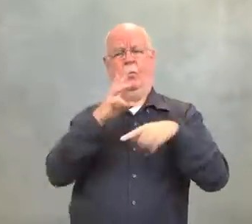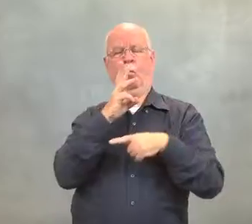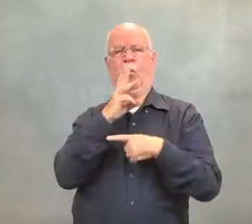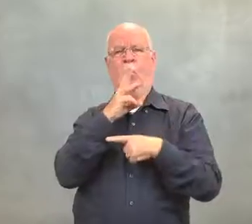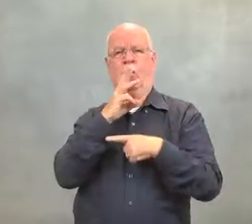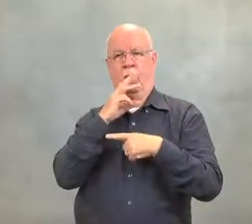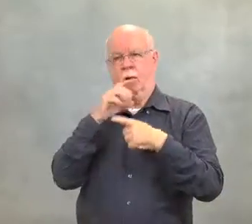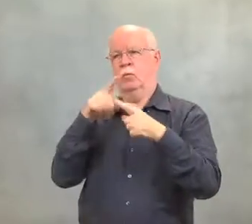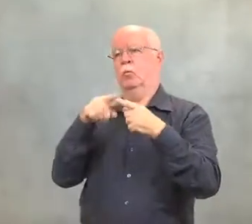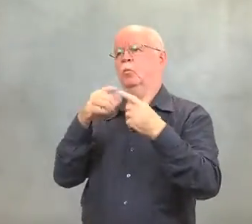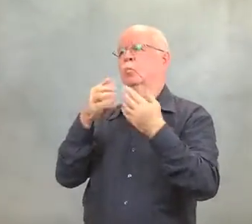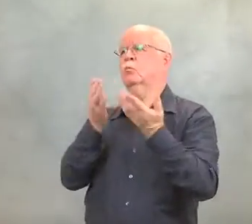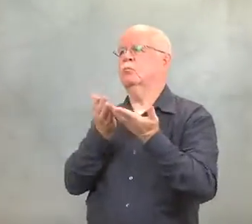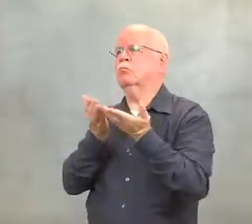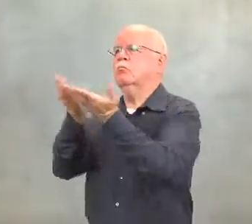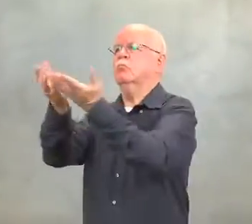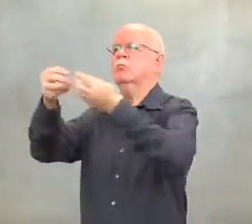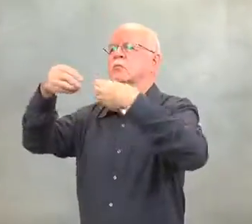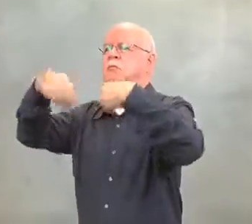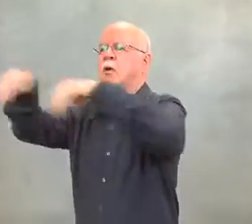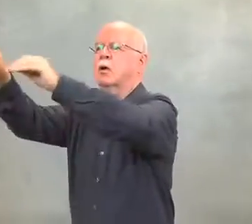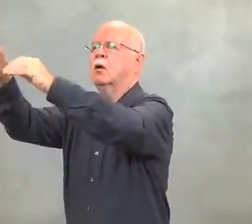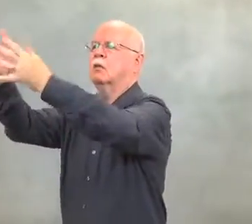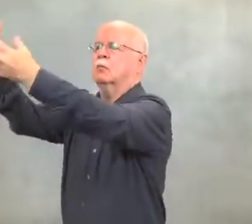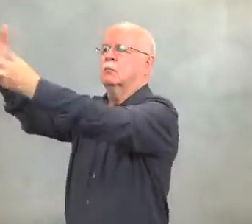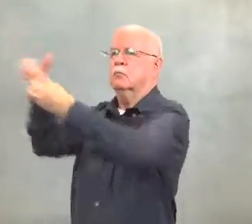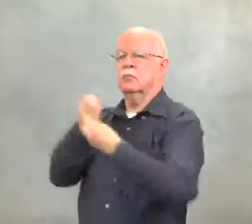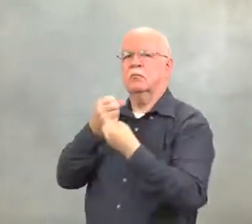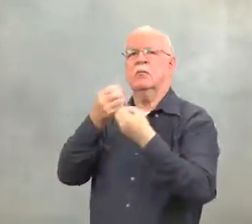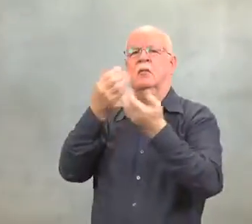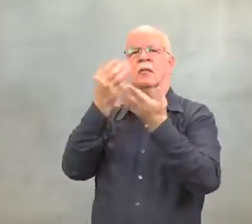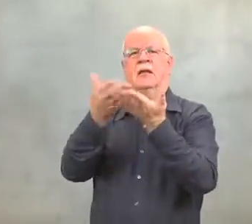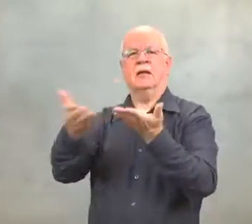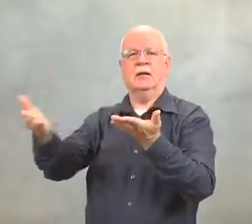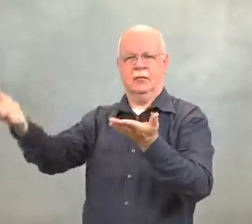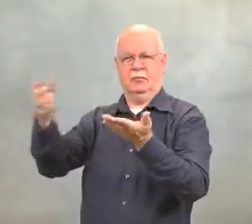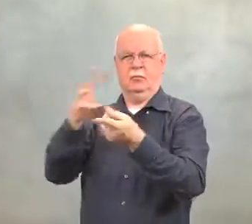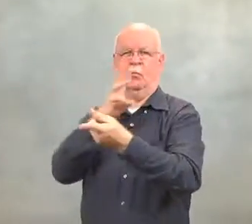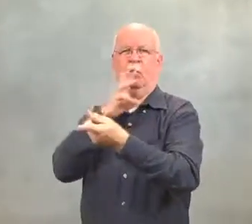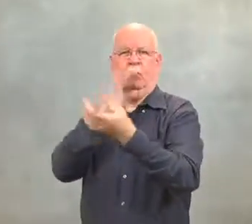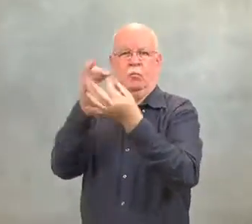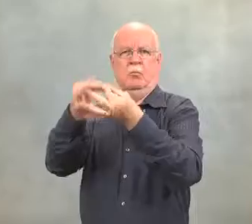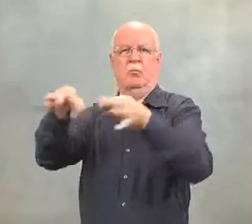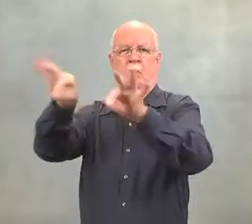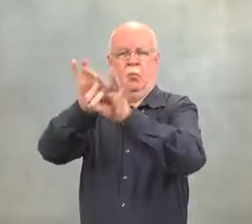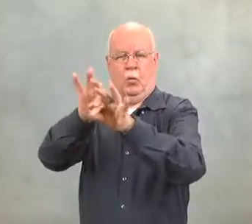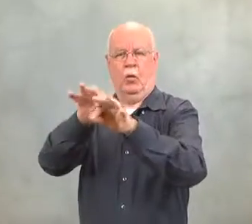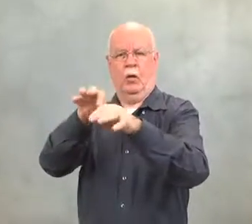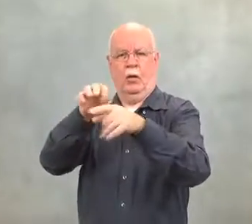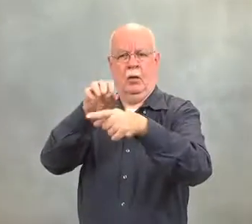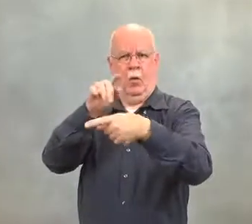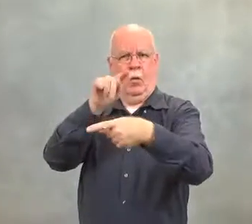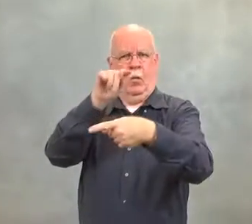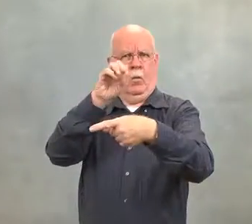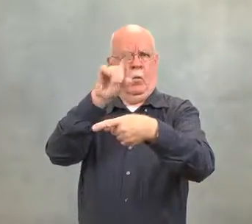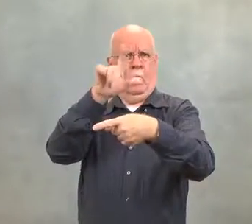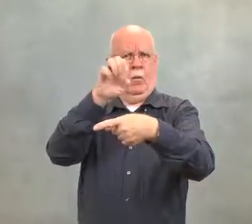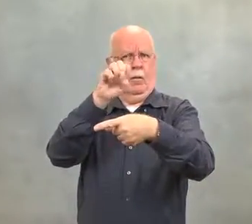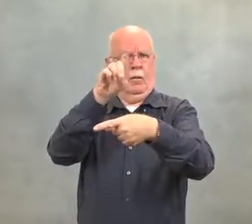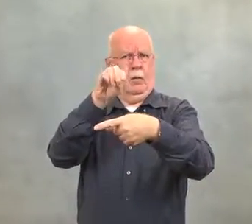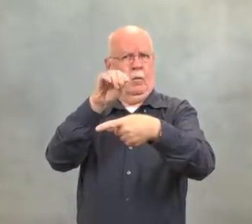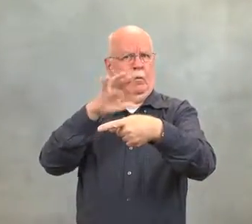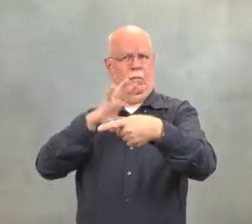Waterways were vital for trade and commerce.